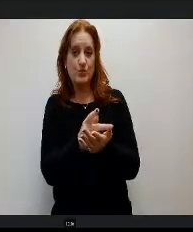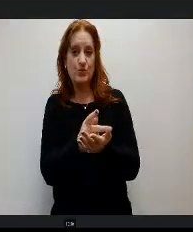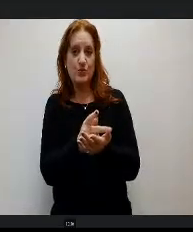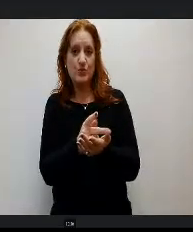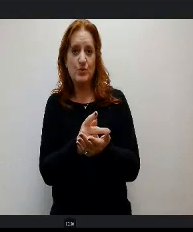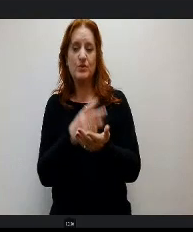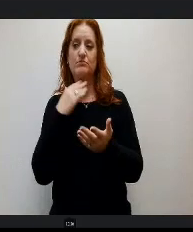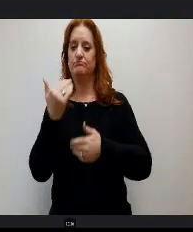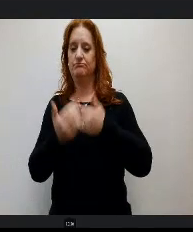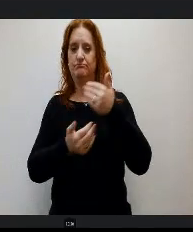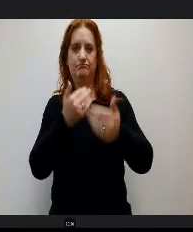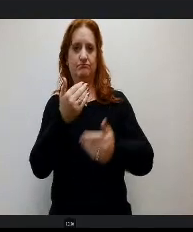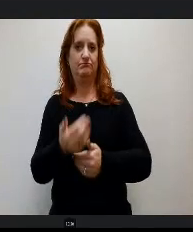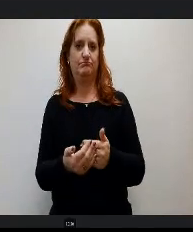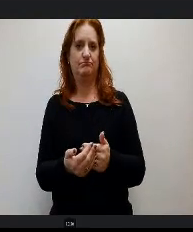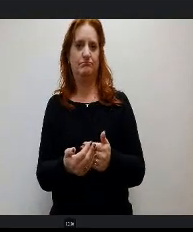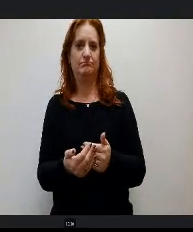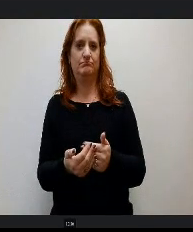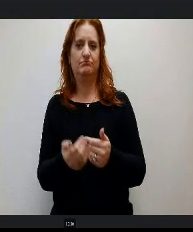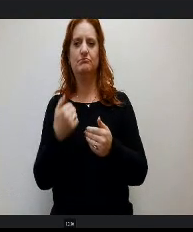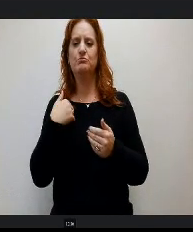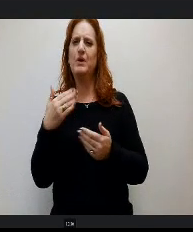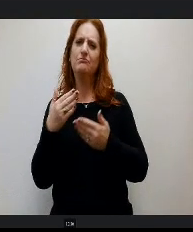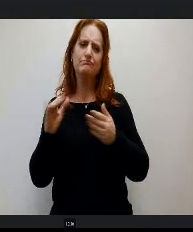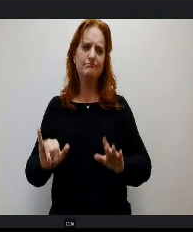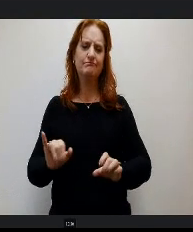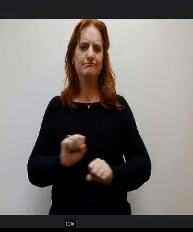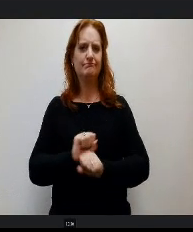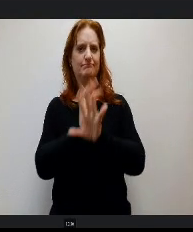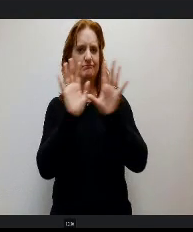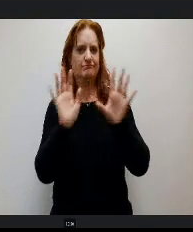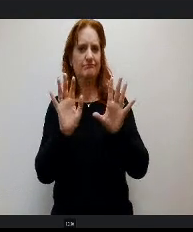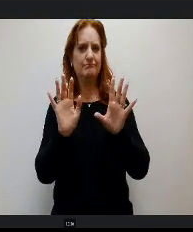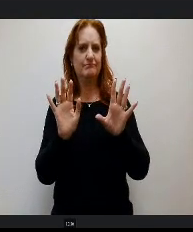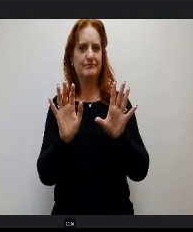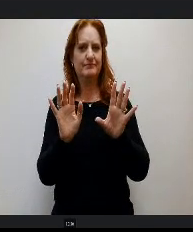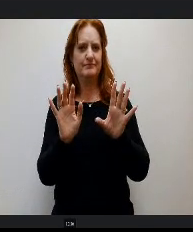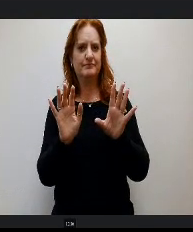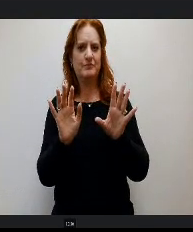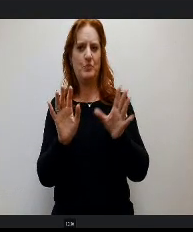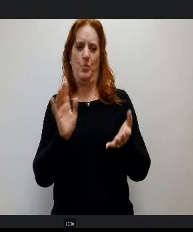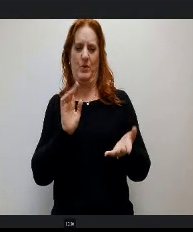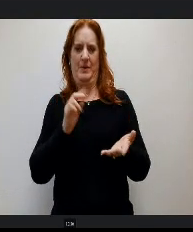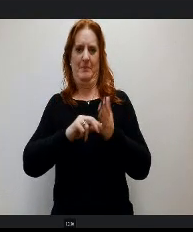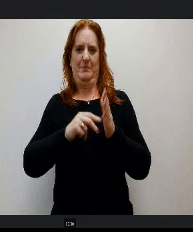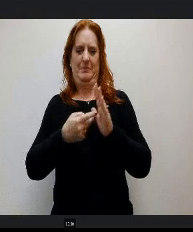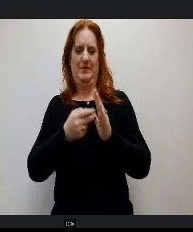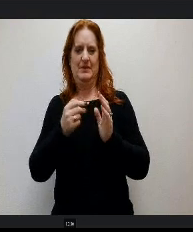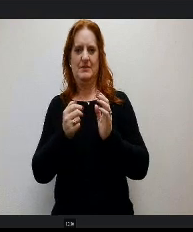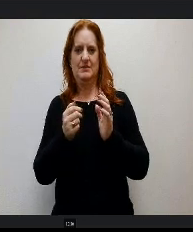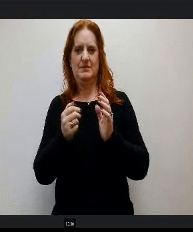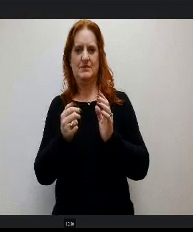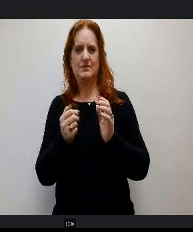We now have some clarity as to what that's going to mean to us with our funding and so.